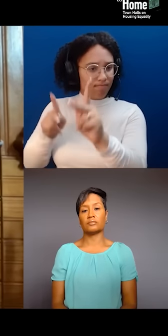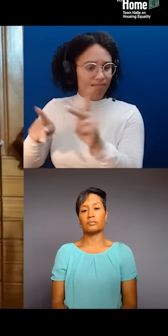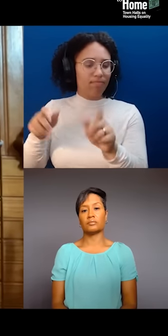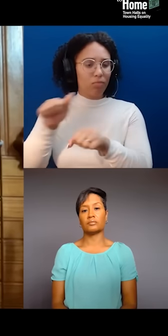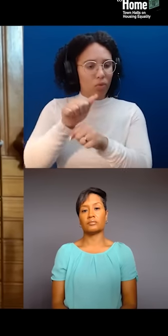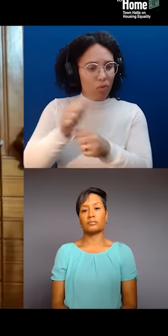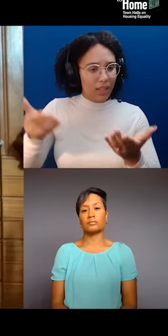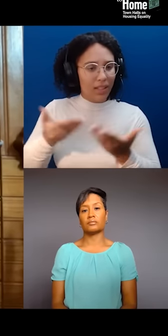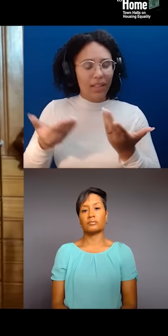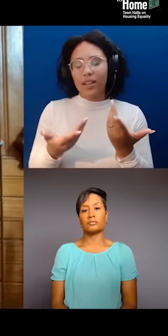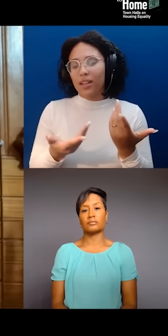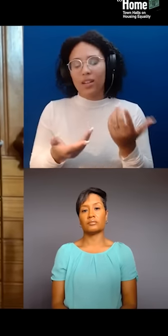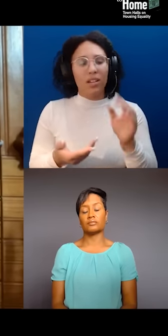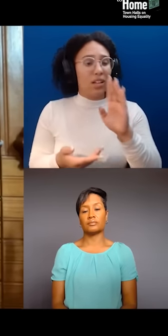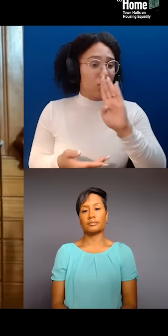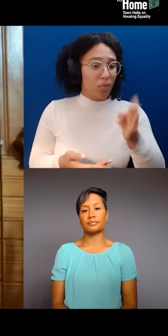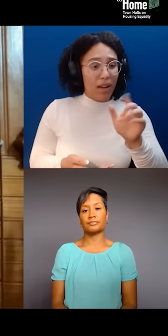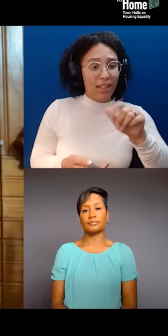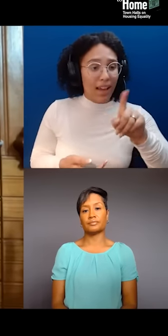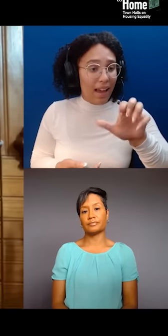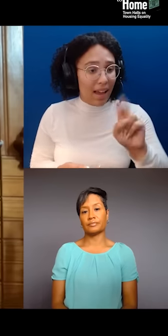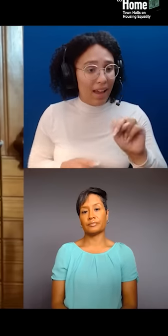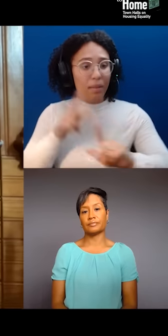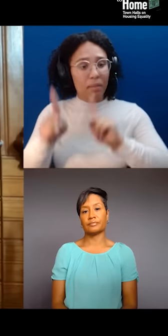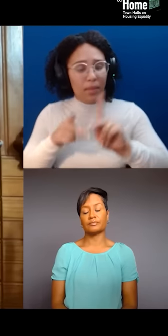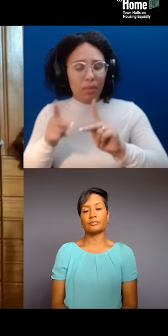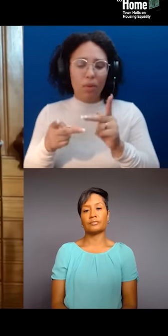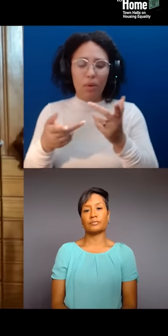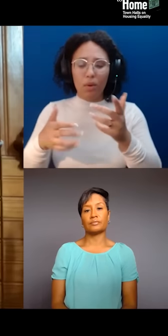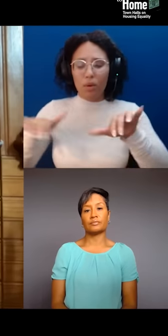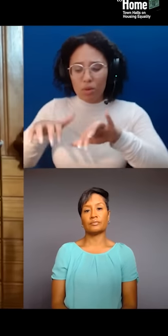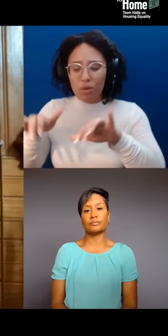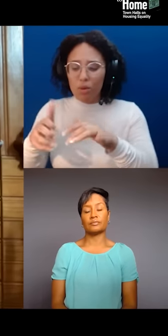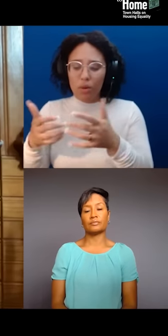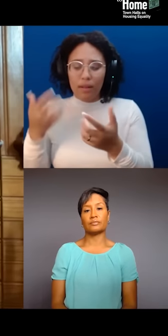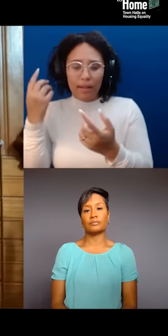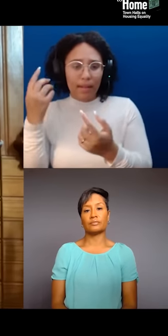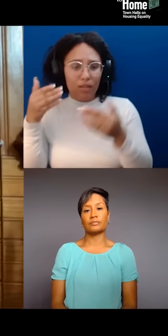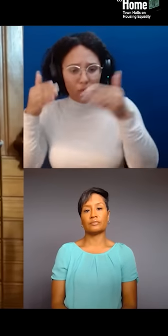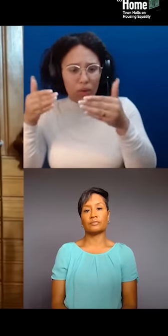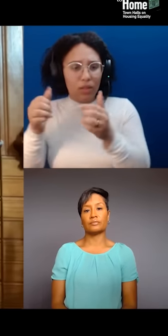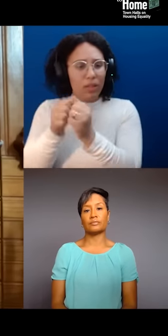people working in the area to think about how, you know, the prison industrial complex is also a kind of form of gentrification